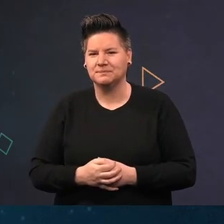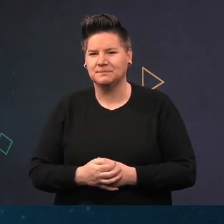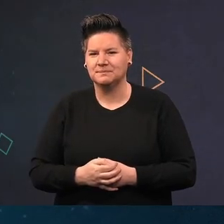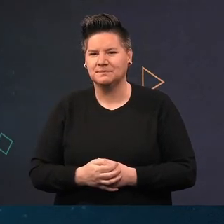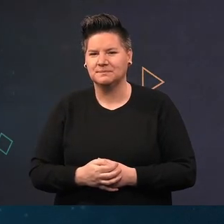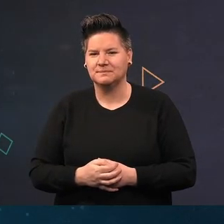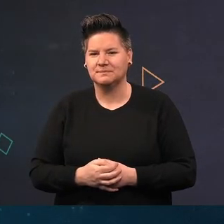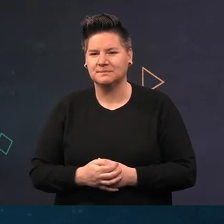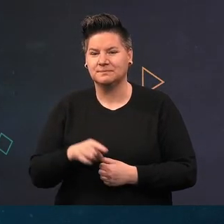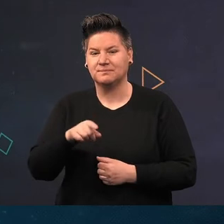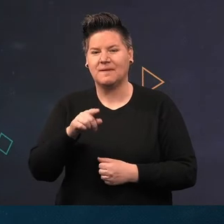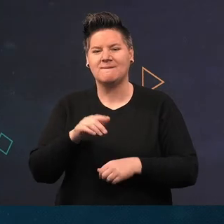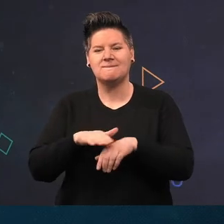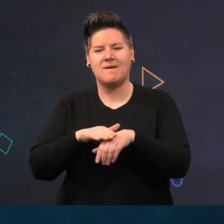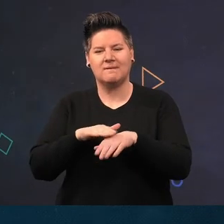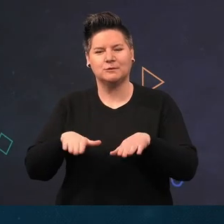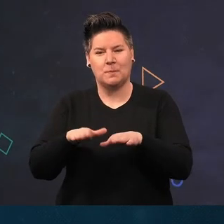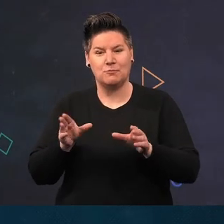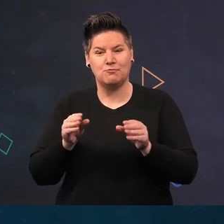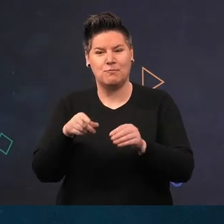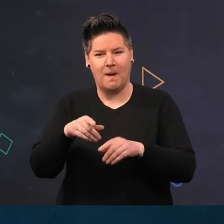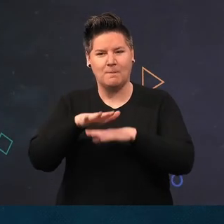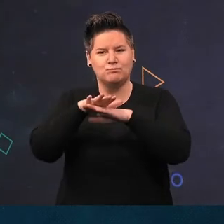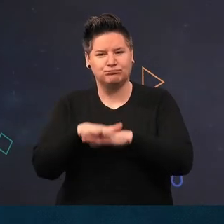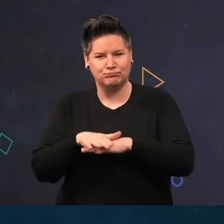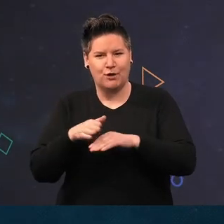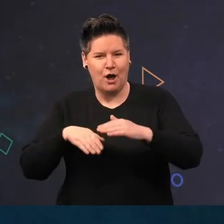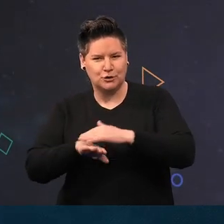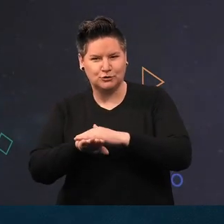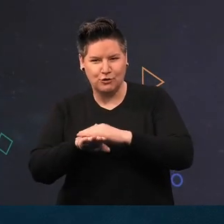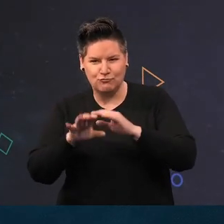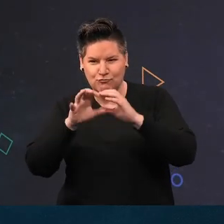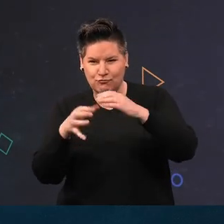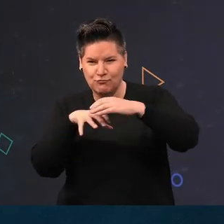A Velvet Swimming Crab squats under a rock adorned with the colonial hydroid